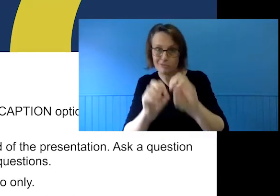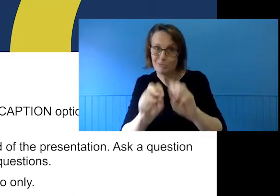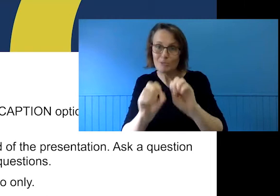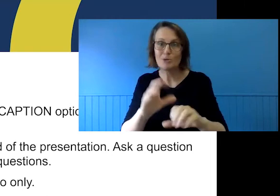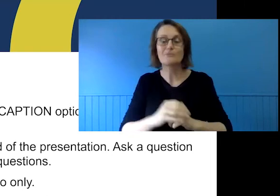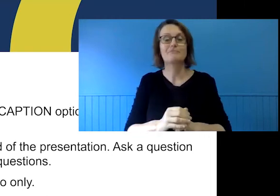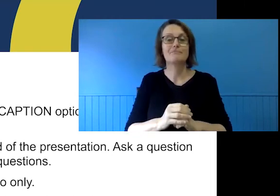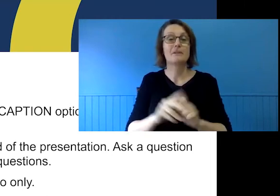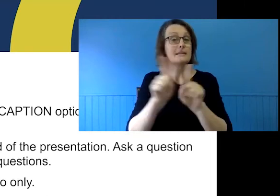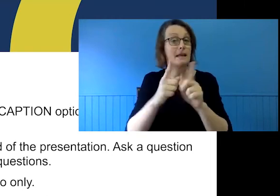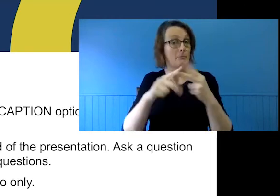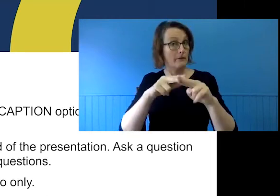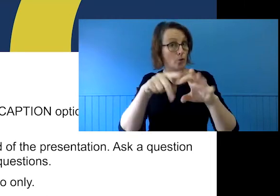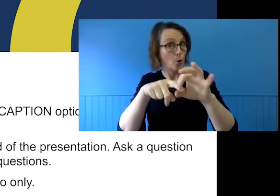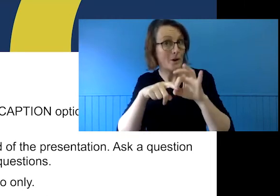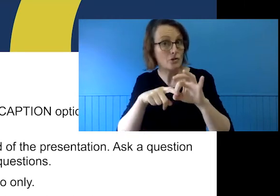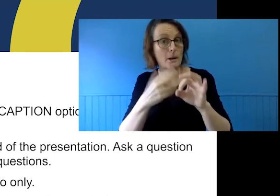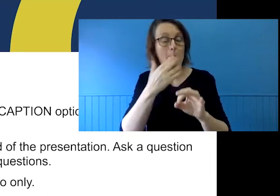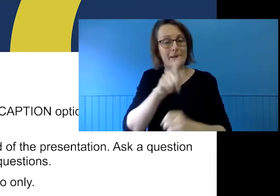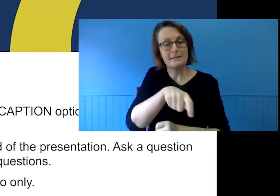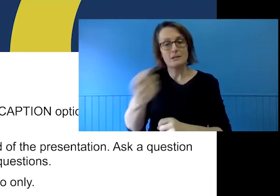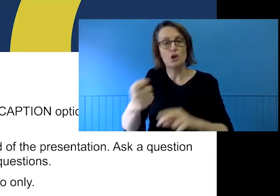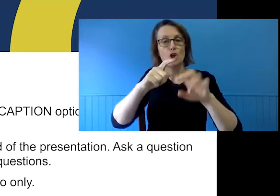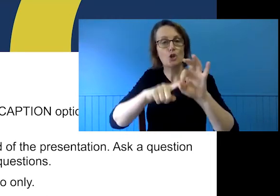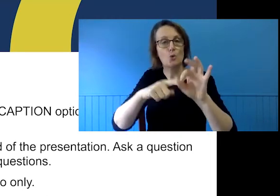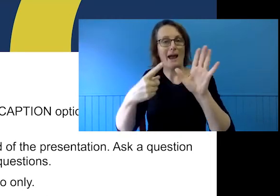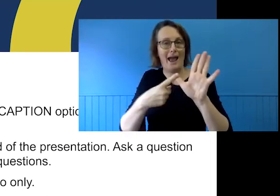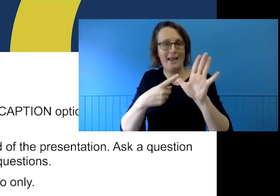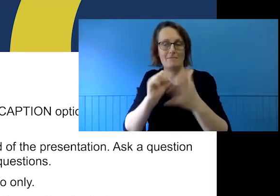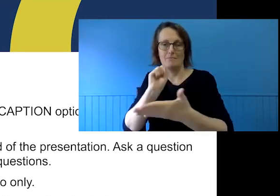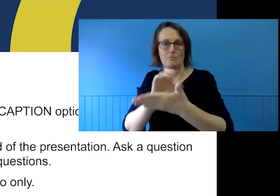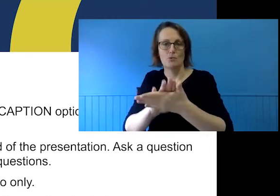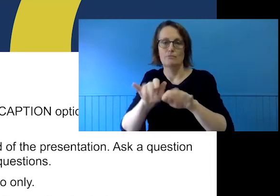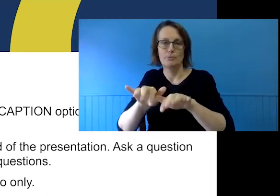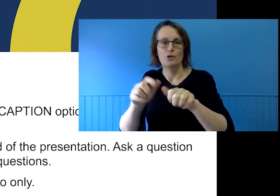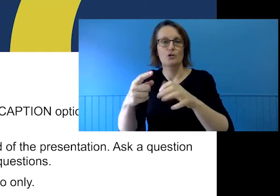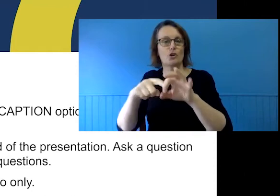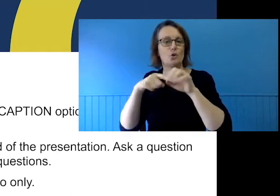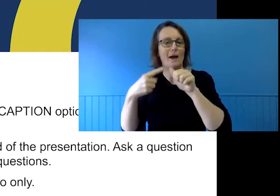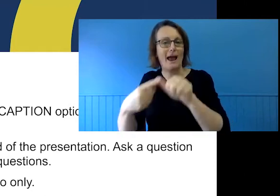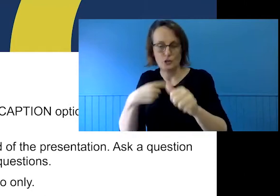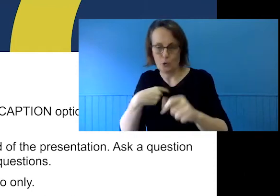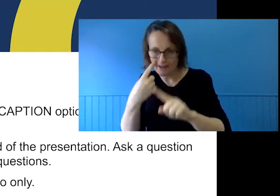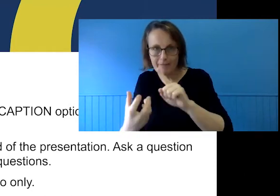Similarly, if you have a question, please use the Q&A tab rather than posting it in the chat to we don't lose it as we go through.